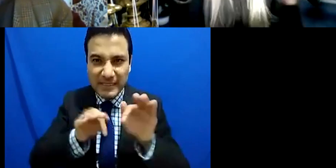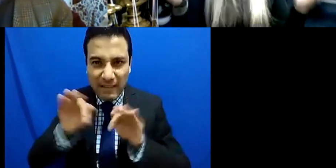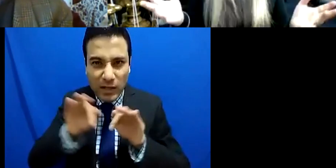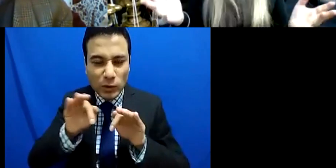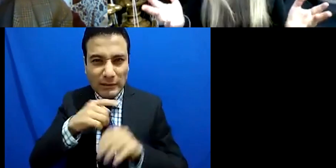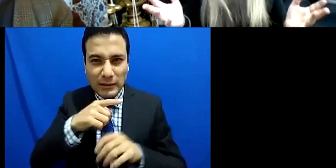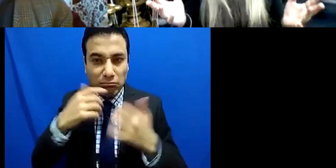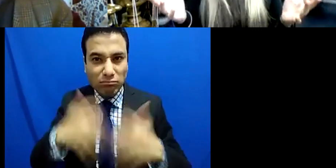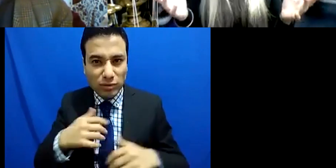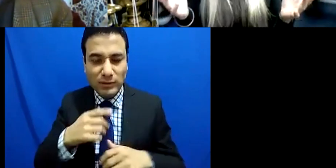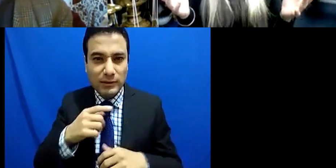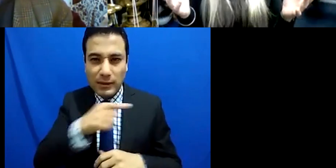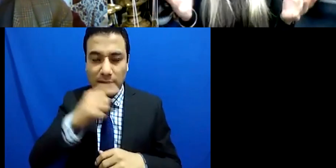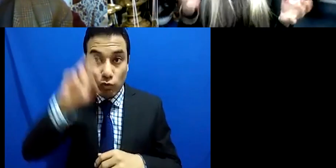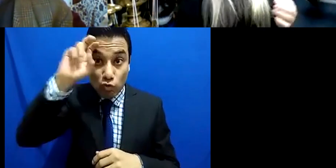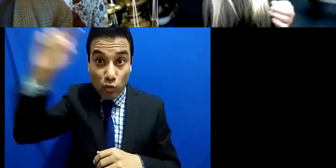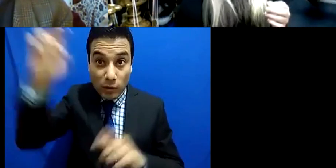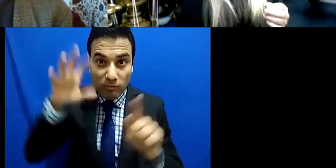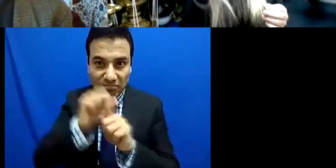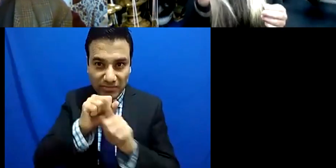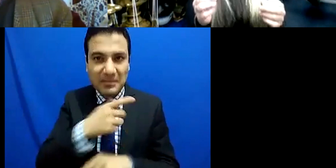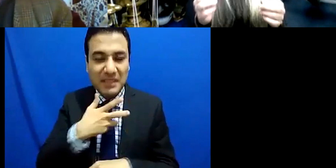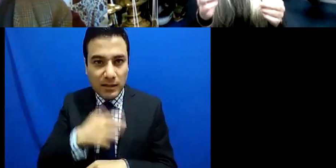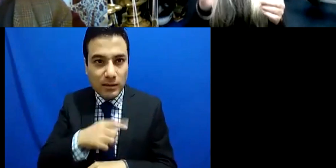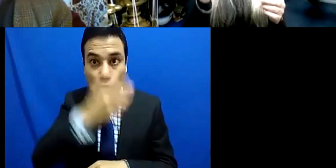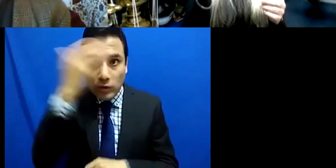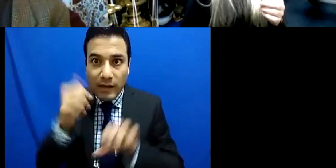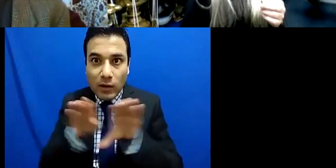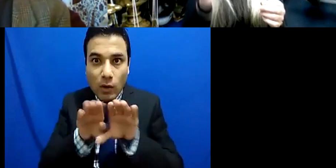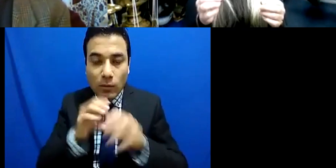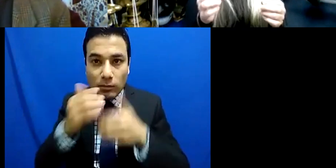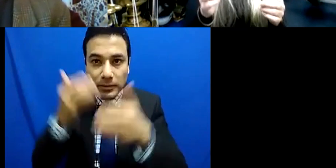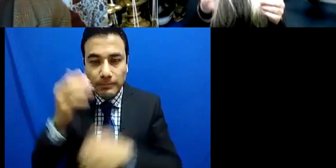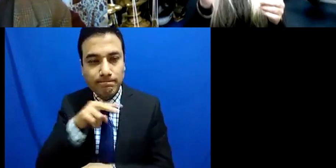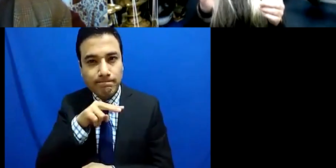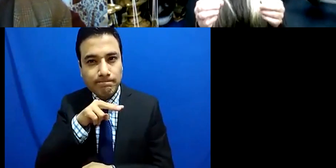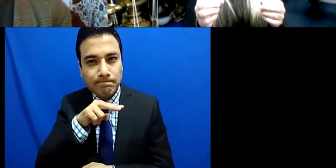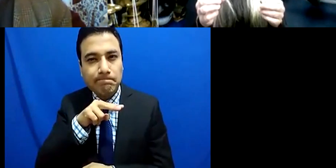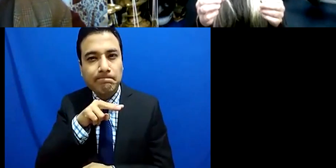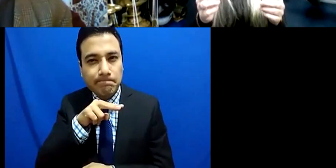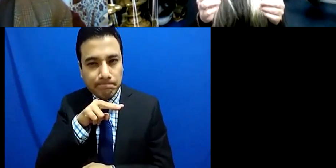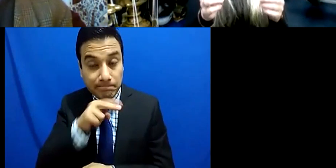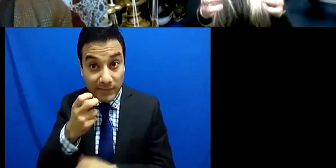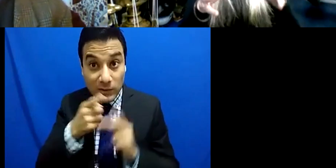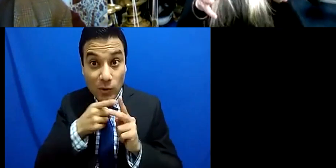know how to get there and so on and it was the beginning of the academy to realize that hold on a